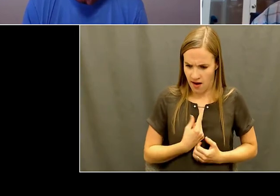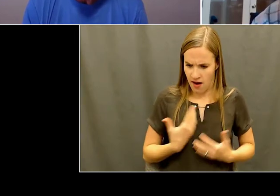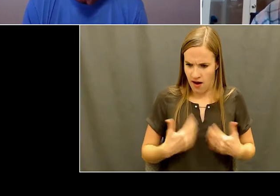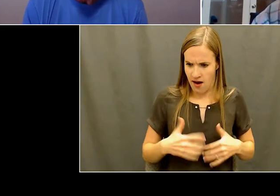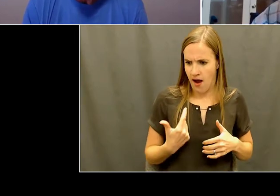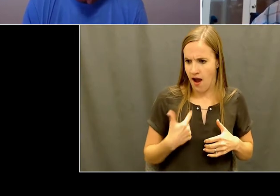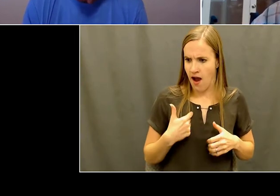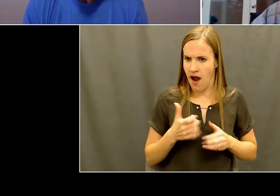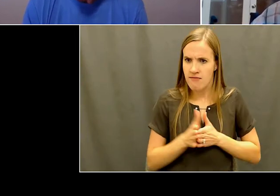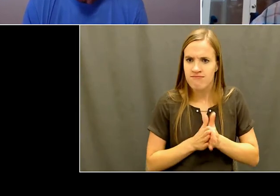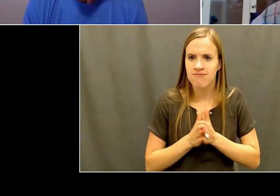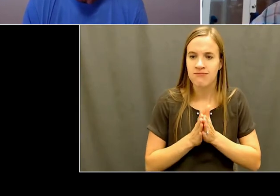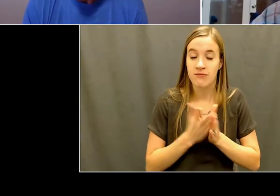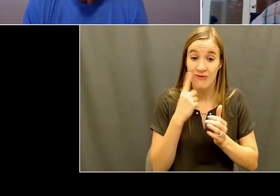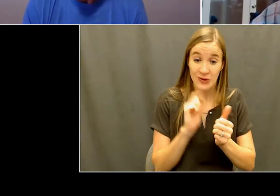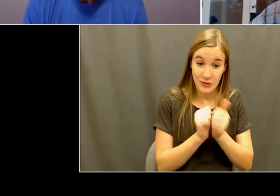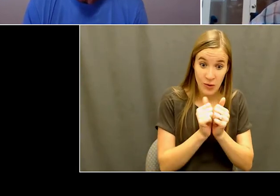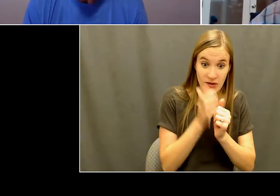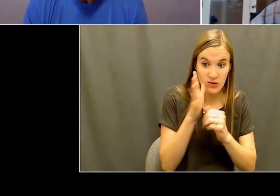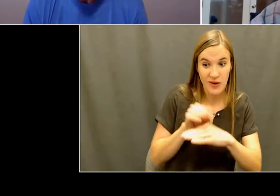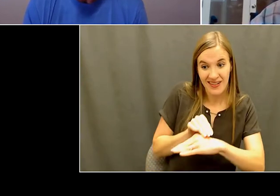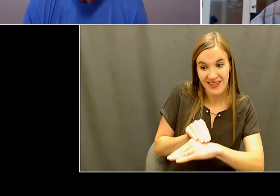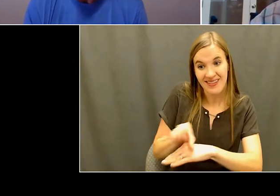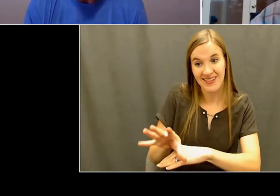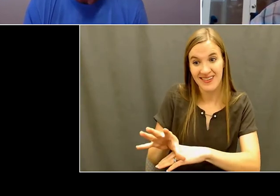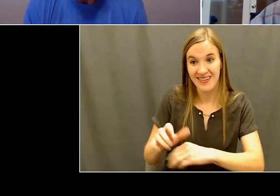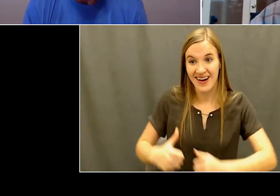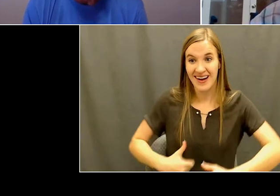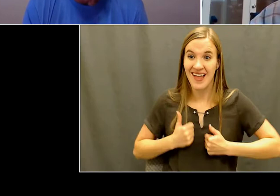fundamental. Kelly: We used to, I don't know if they still do it, but